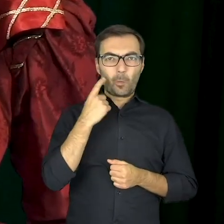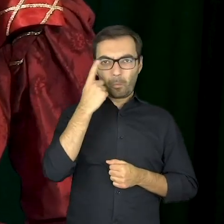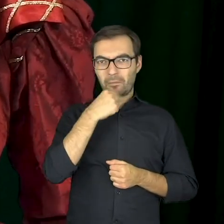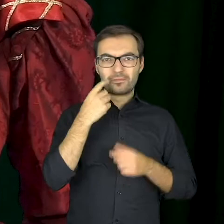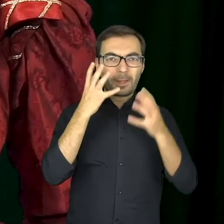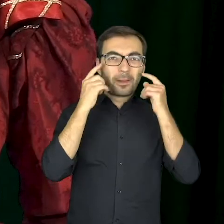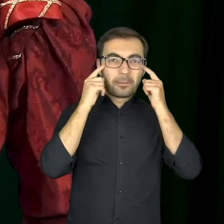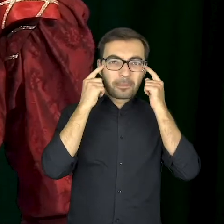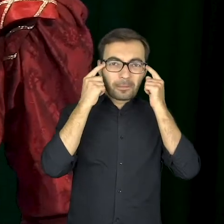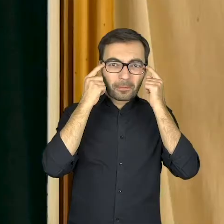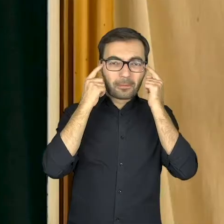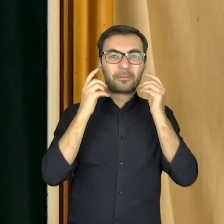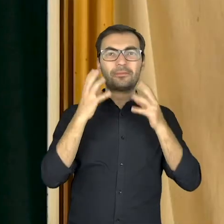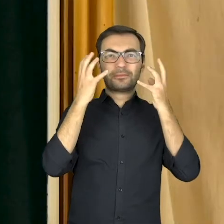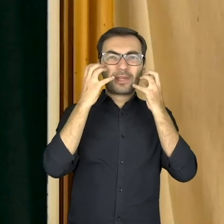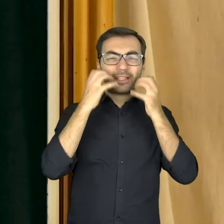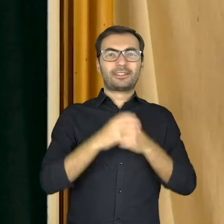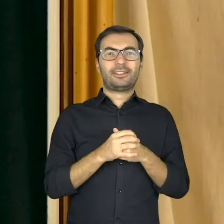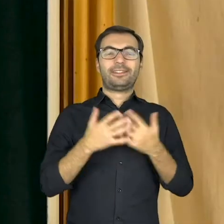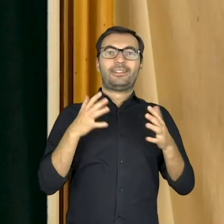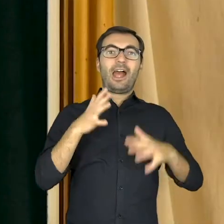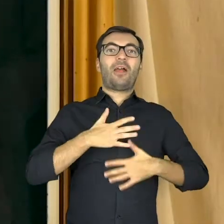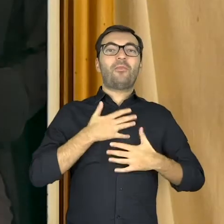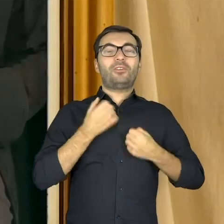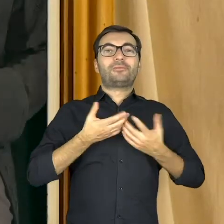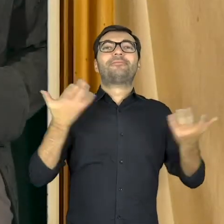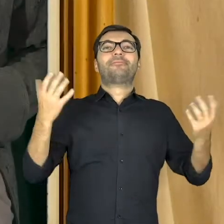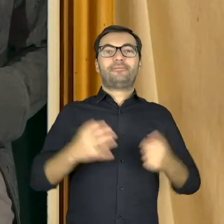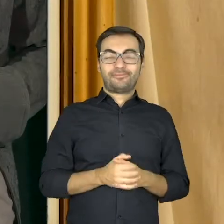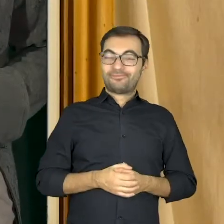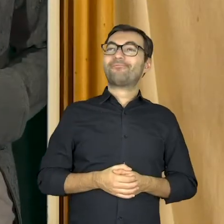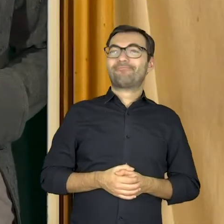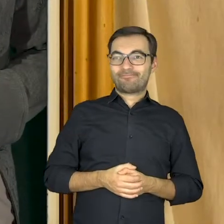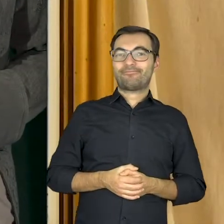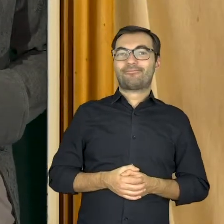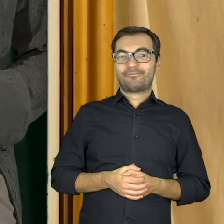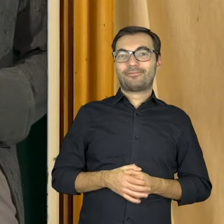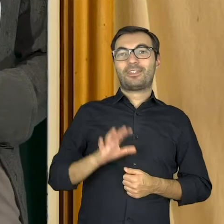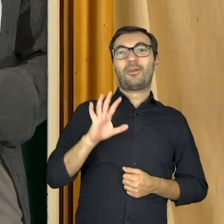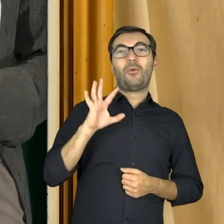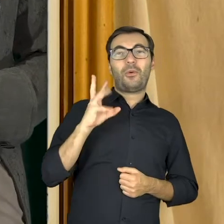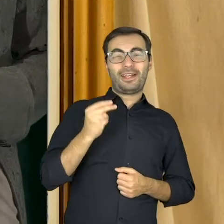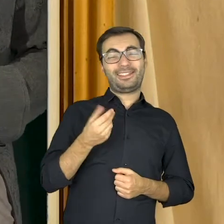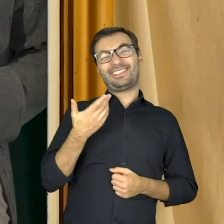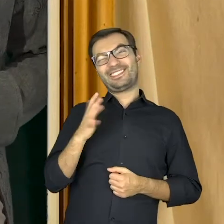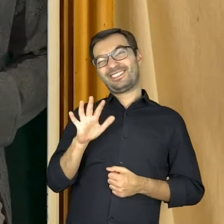mimic wrinkles. Too many emotions expressed, huh. Well, it doesn’t look very nice.